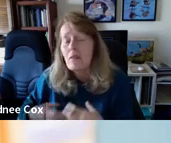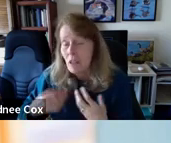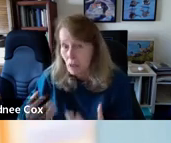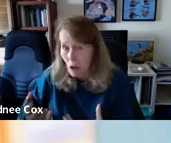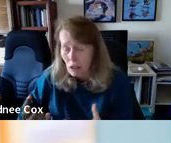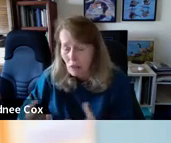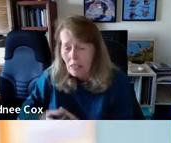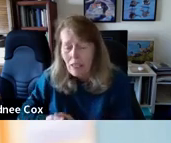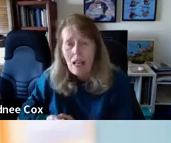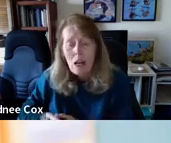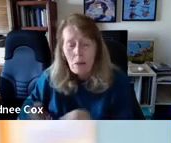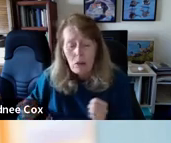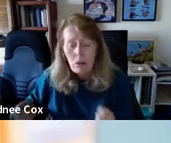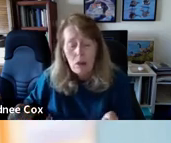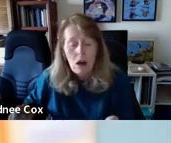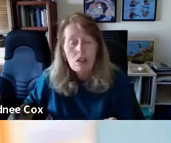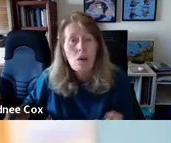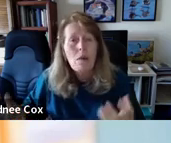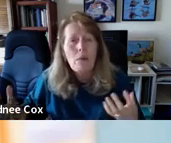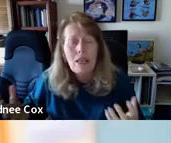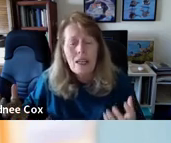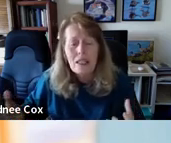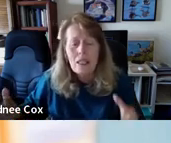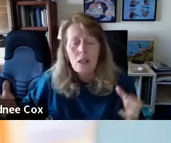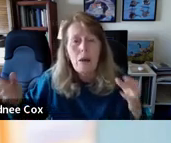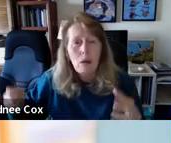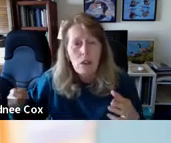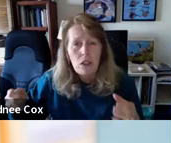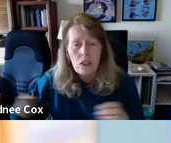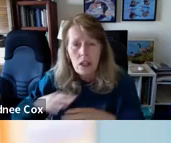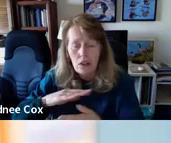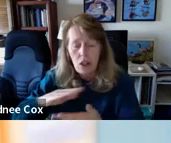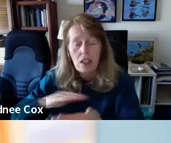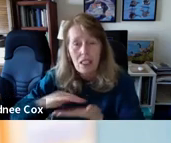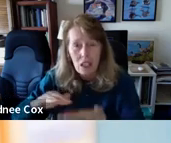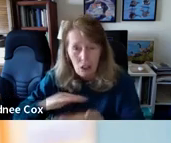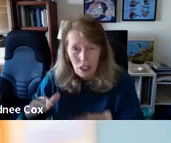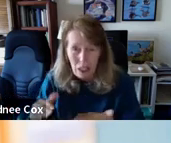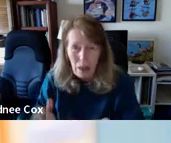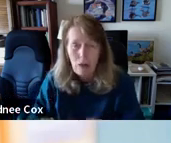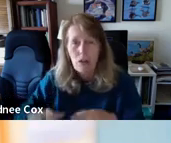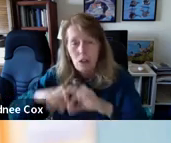Several calls are needed. But there is also I bring in these pouches. They're shielded pouches,